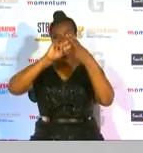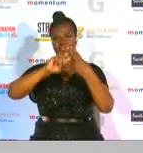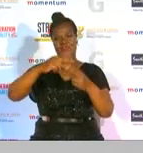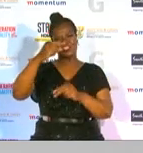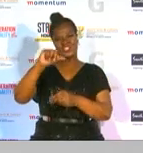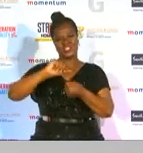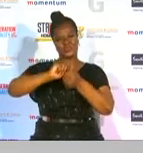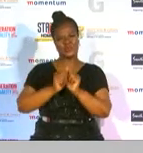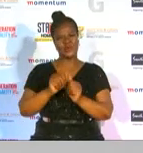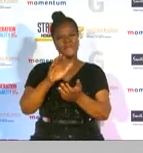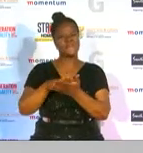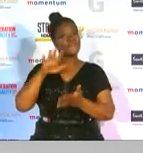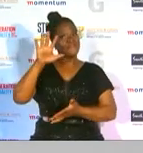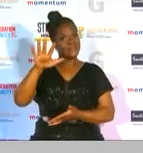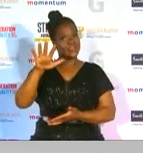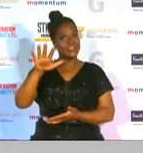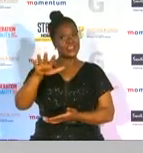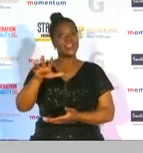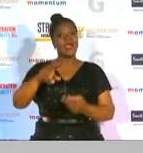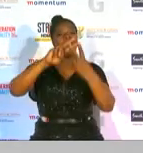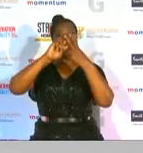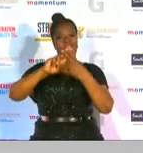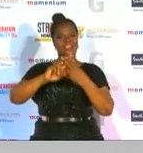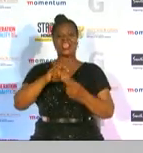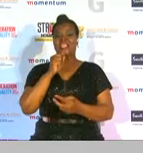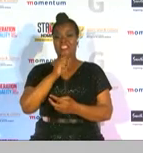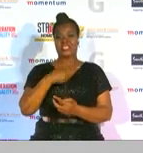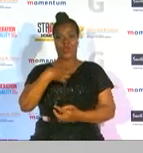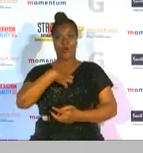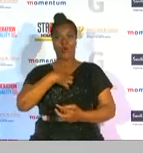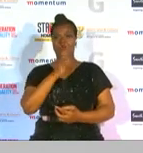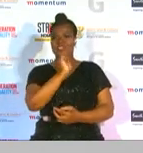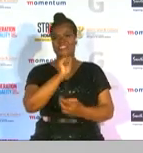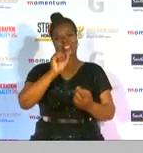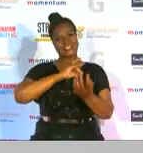and hashtag she she owns her success and please do share your memories of